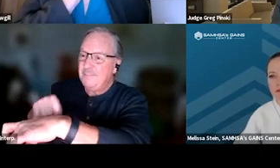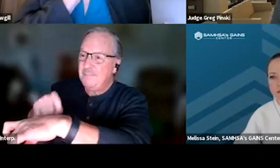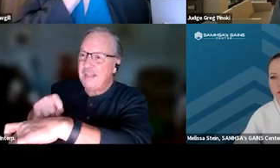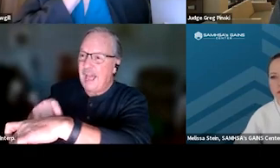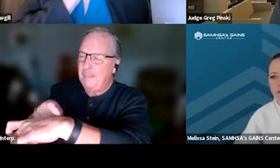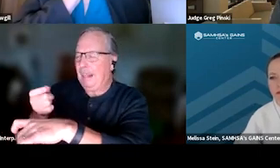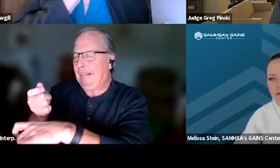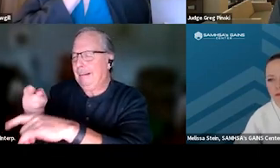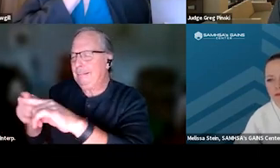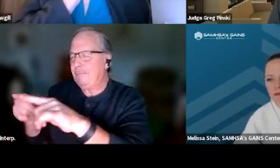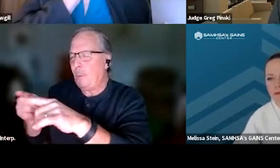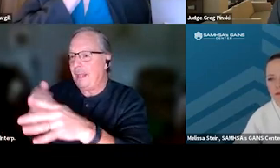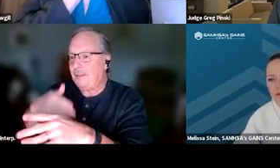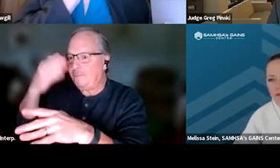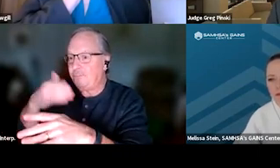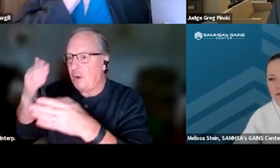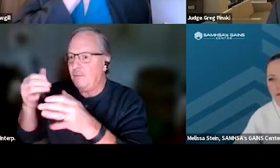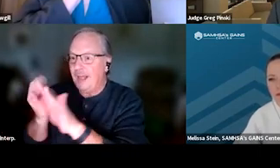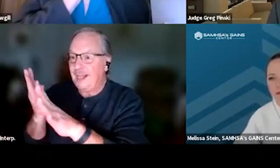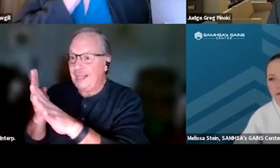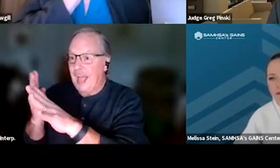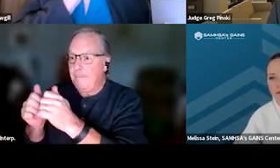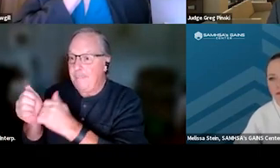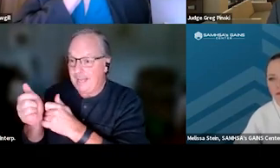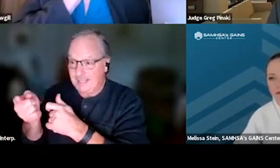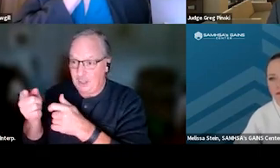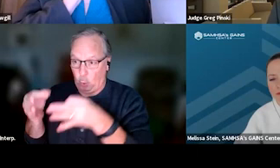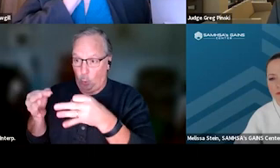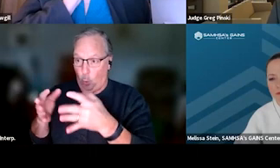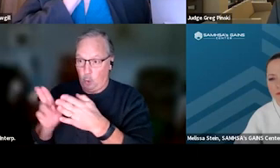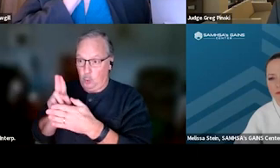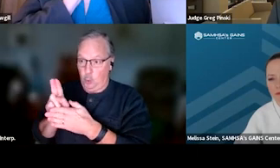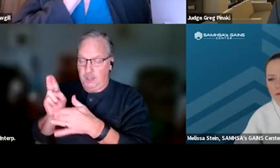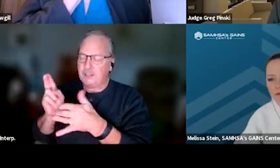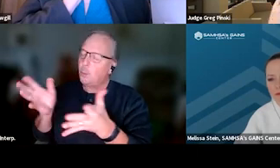like this front of the line pass that a court used, is a way to promote desirable behaviors.